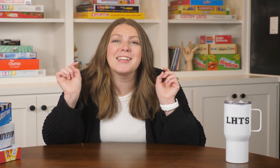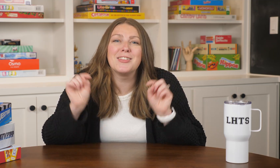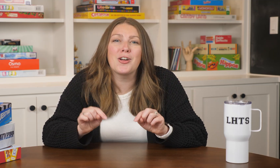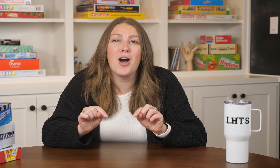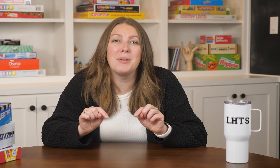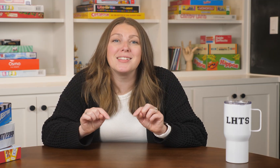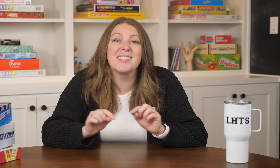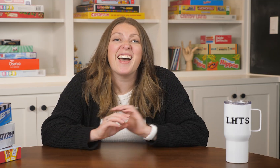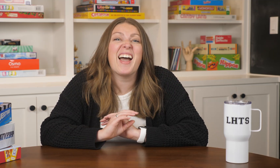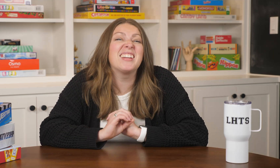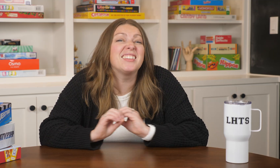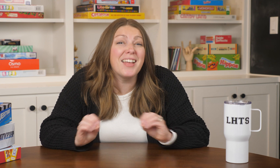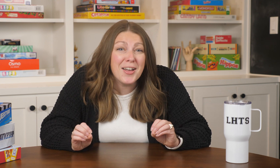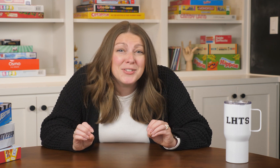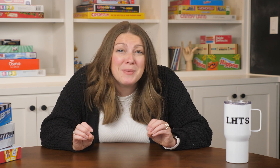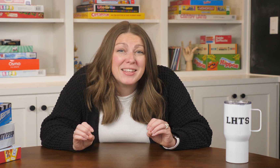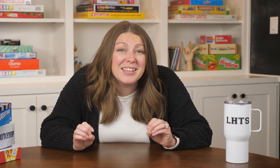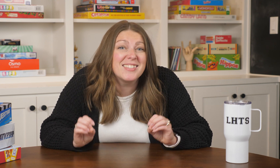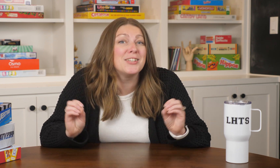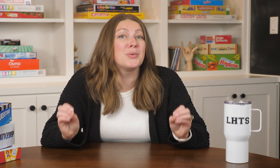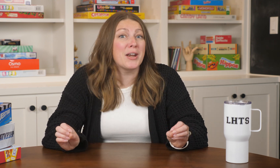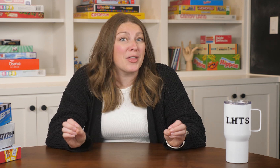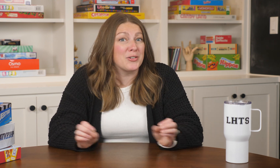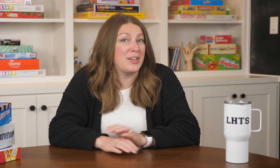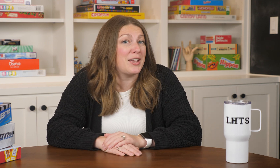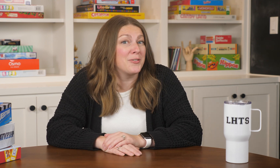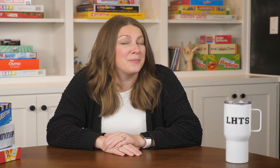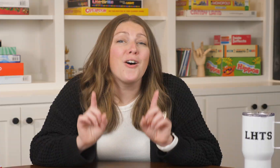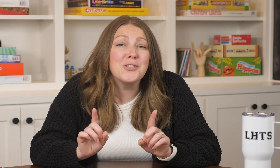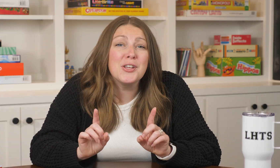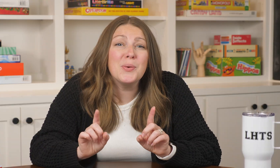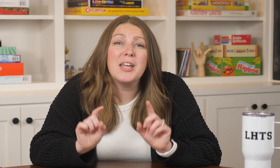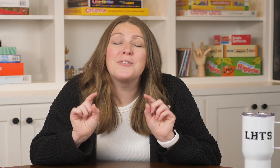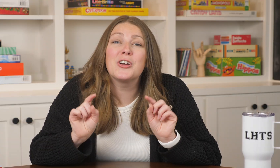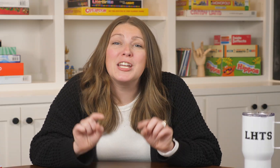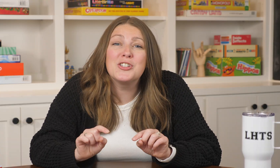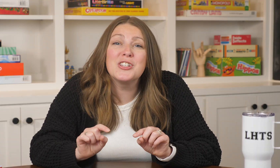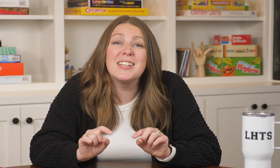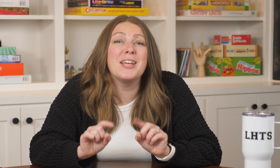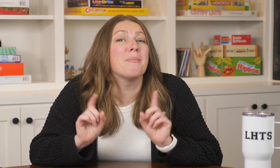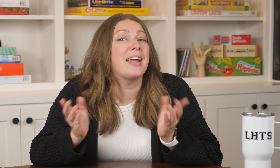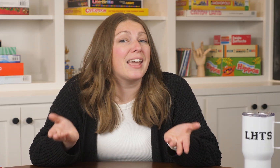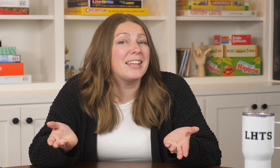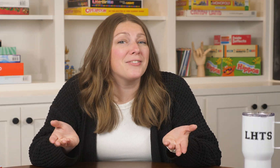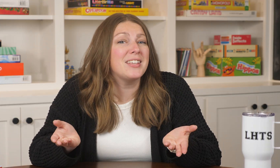in the comments I'd love to make this into another video. Also if you're interested in buying any of